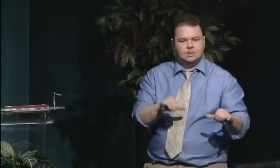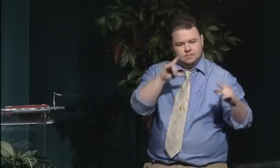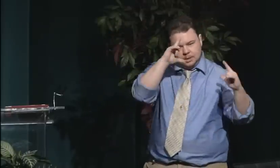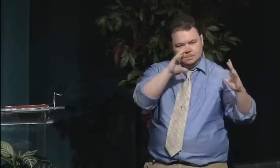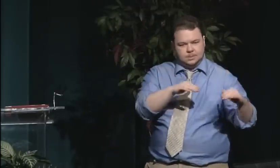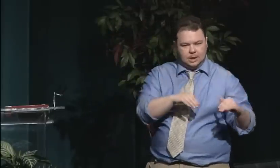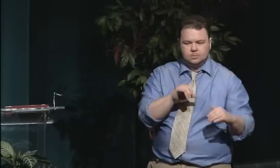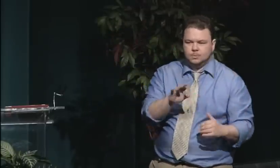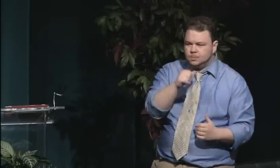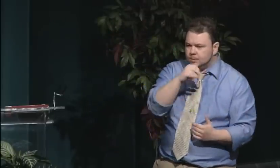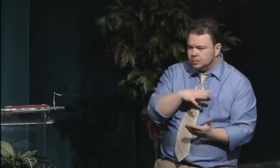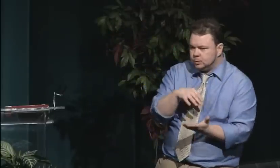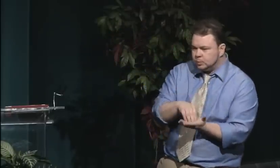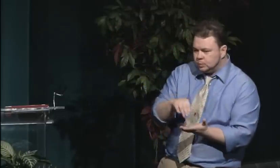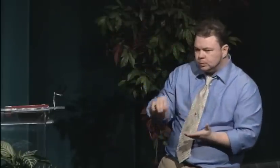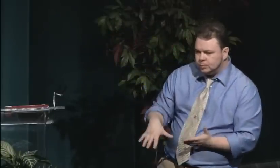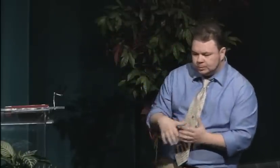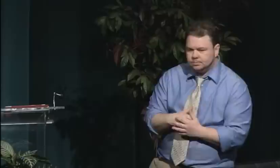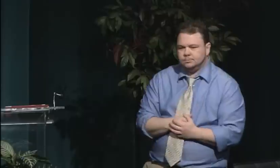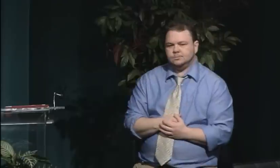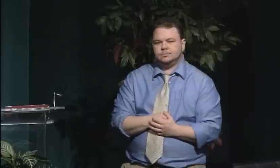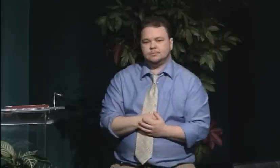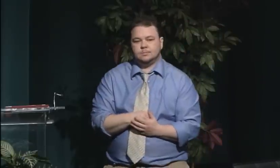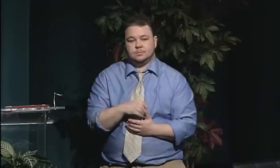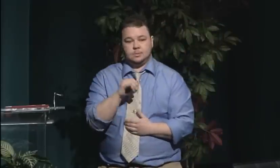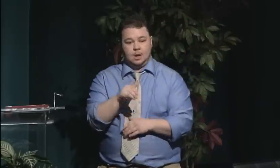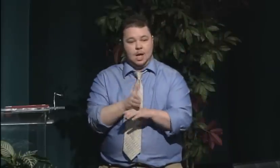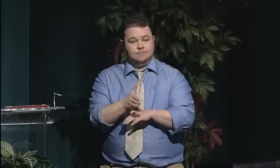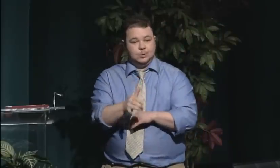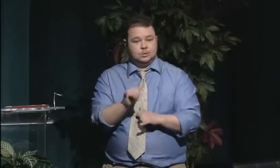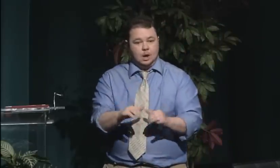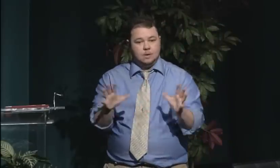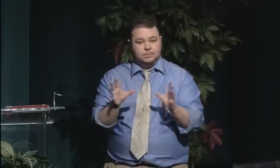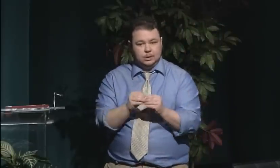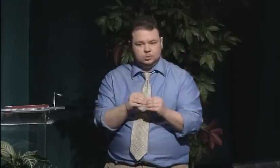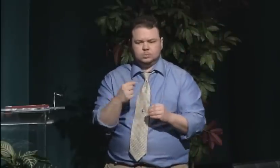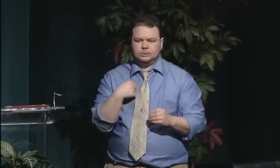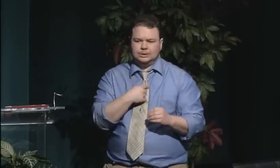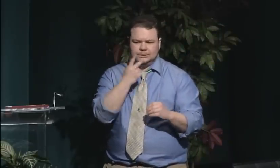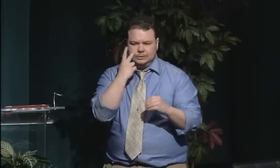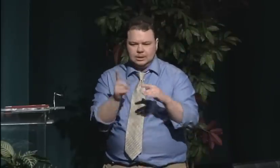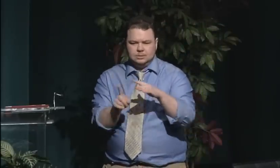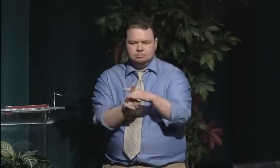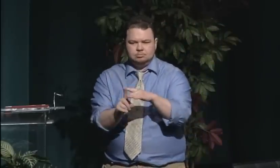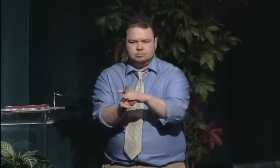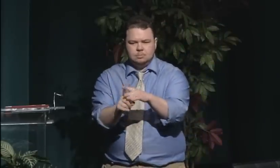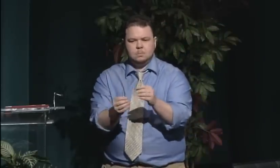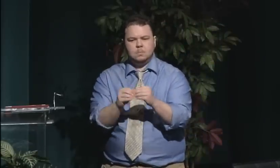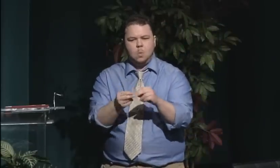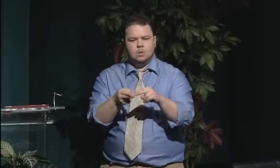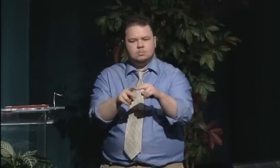in Seneca Falls in upstate New York, and at that meeting, there were a lot of people